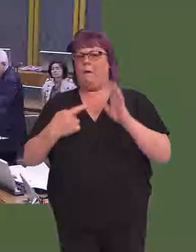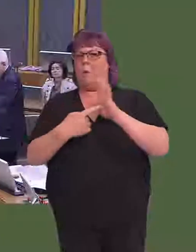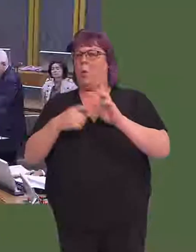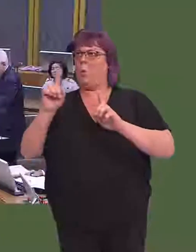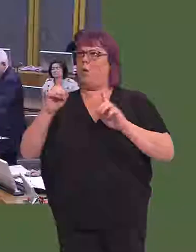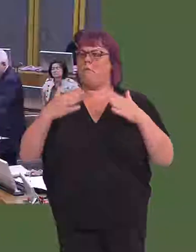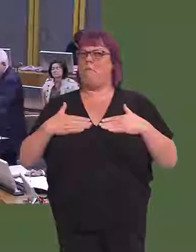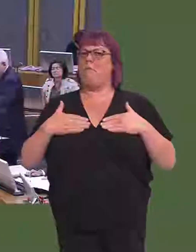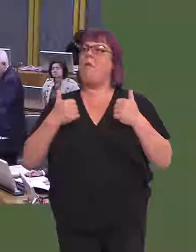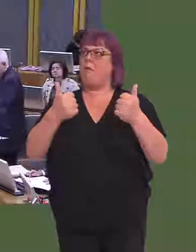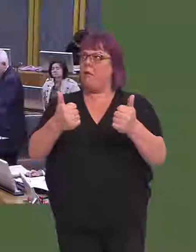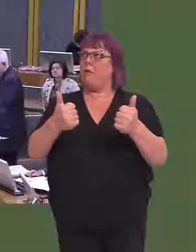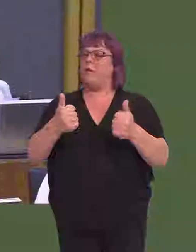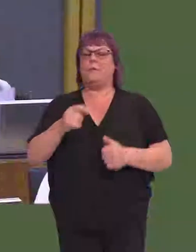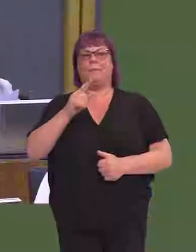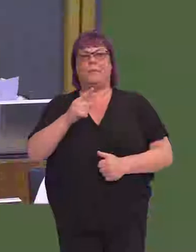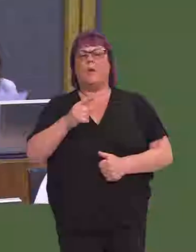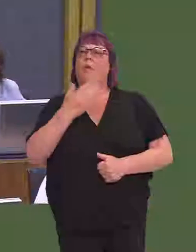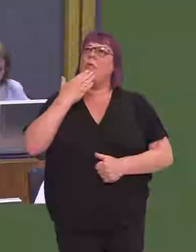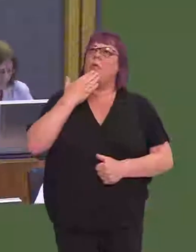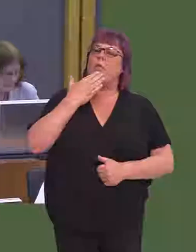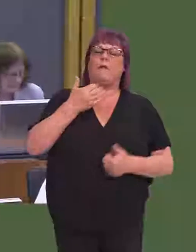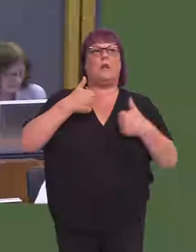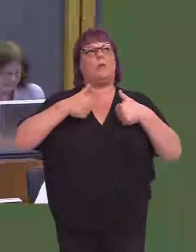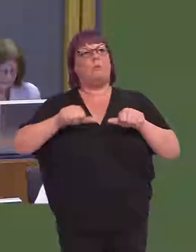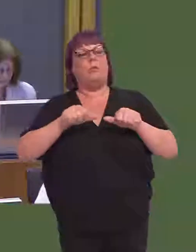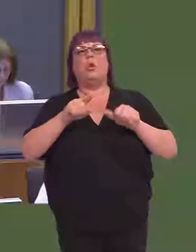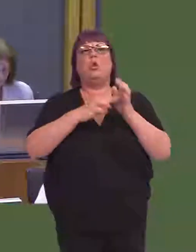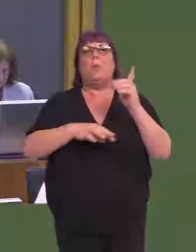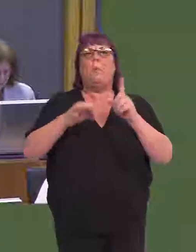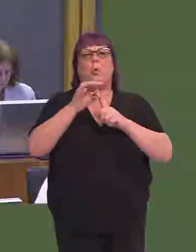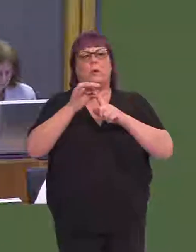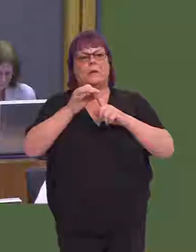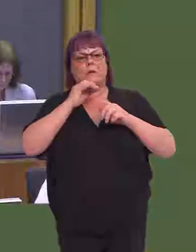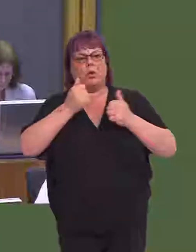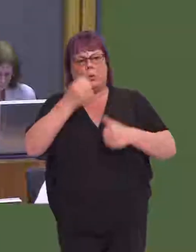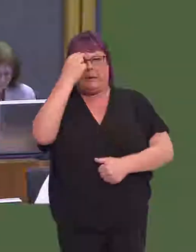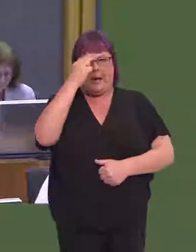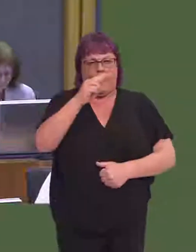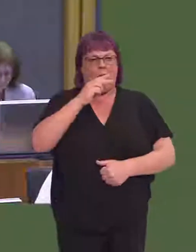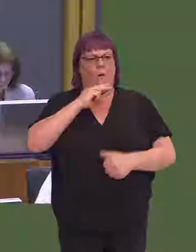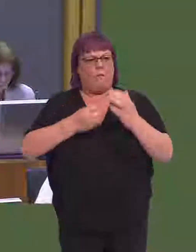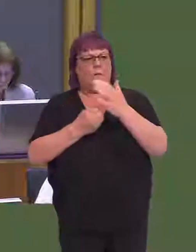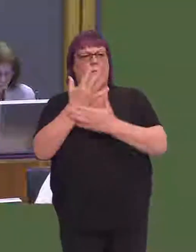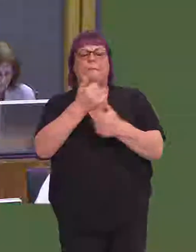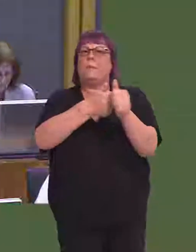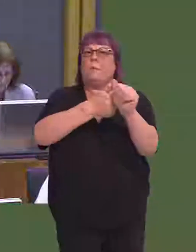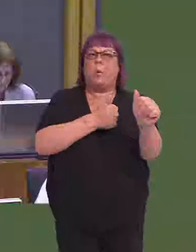and general quality of life and, thankfully, Newport is building a strong reputation in terms of its activities and facilities.